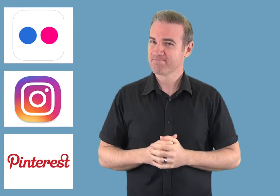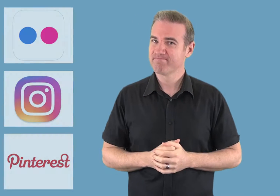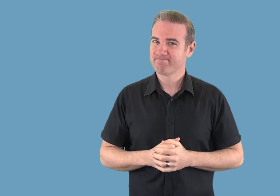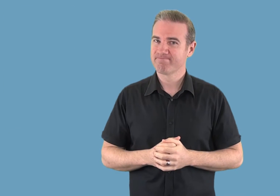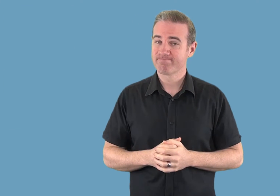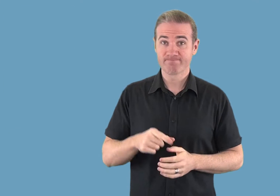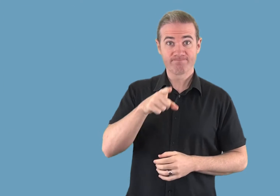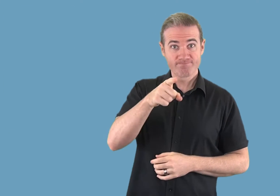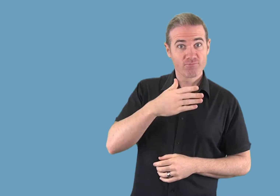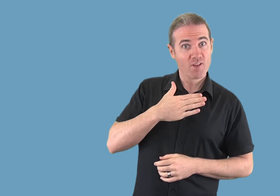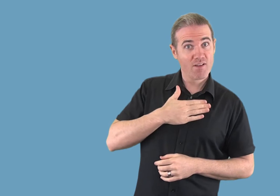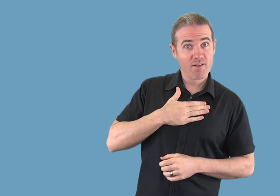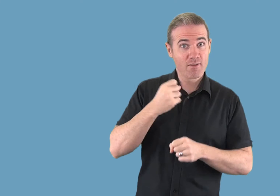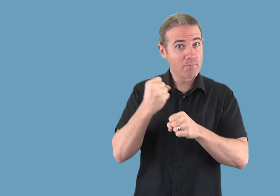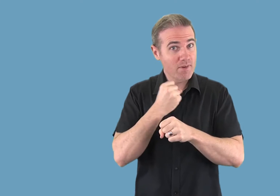sharing photos.